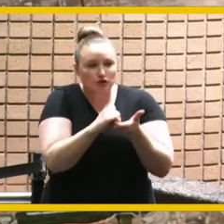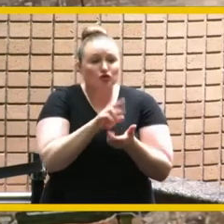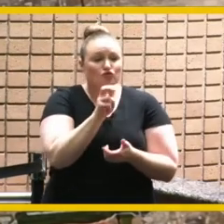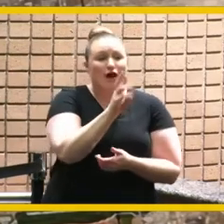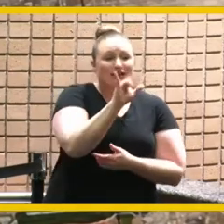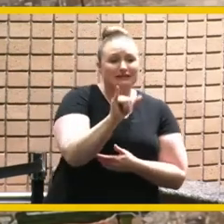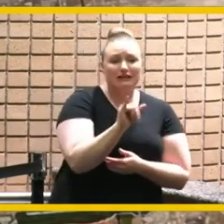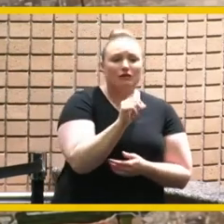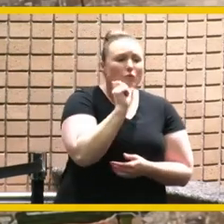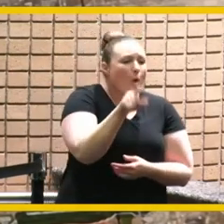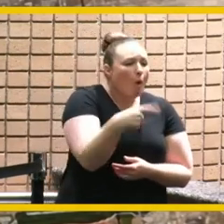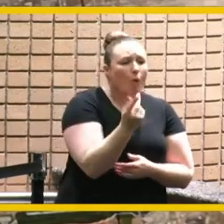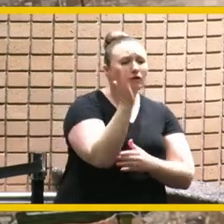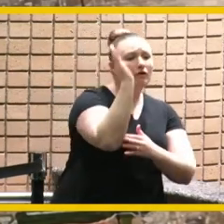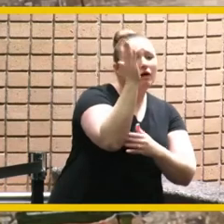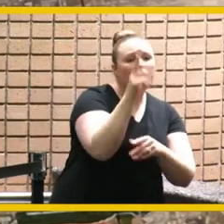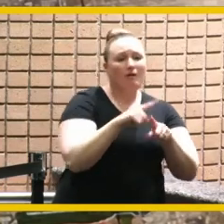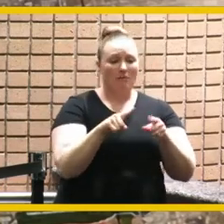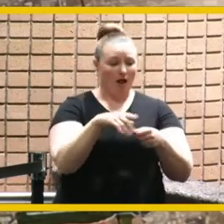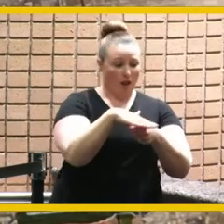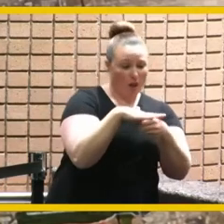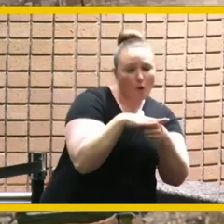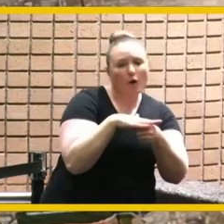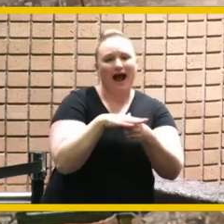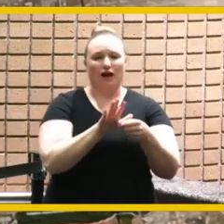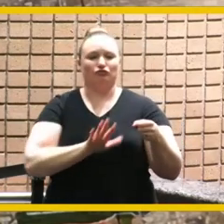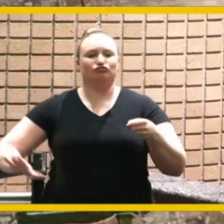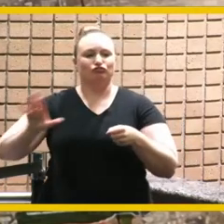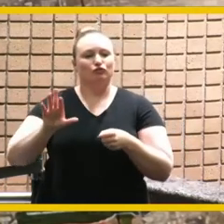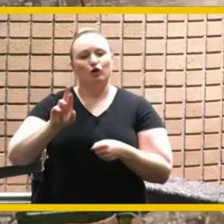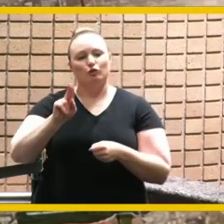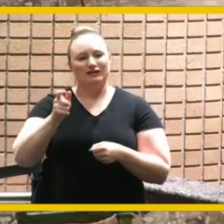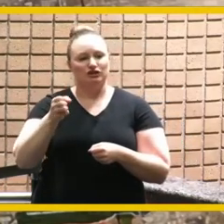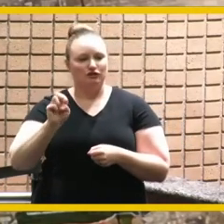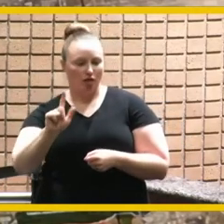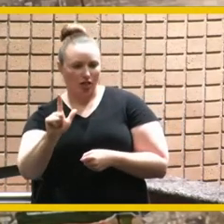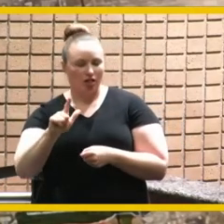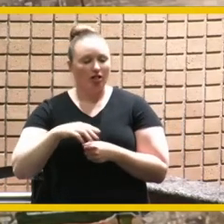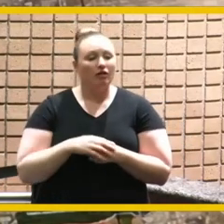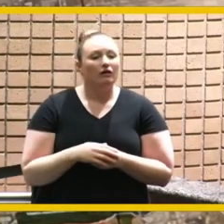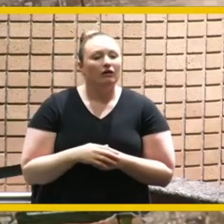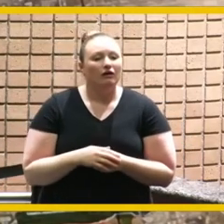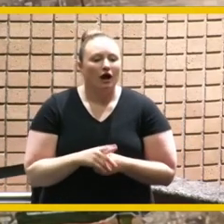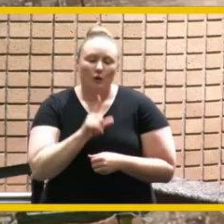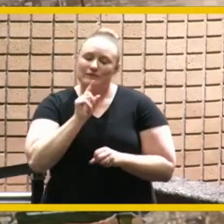regional level rusty i look forward to working with you in your next endeavor i can't wait